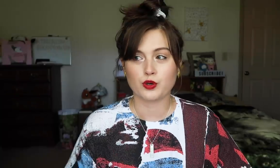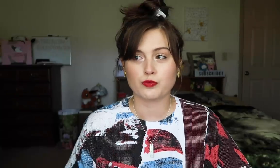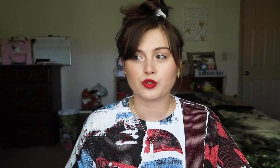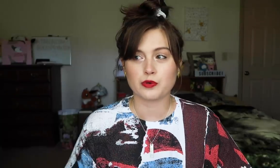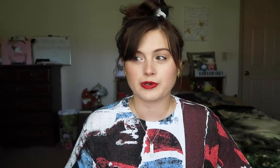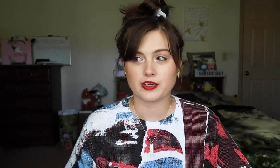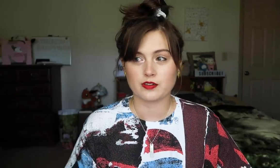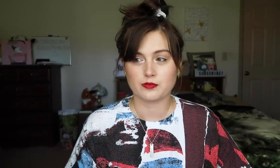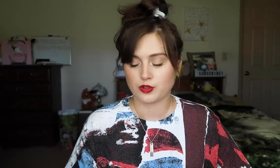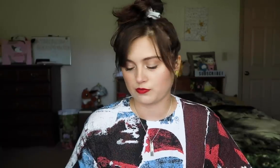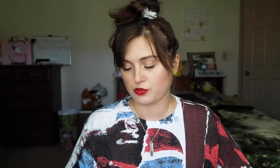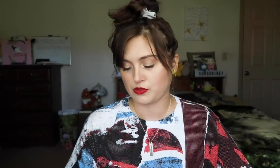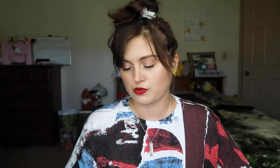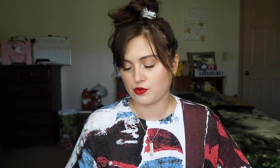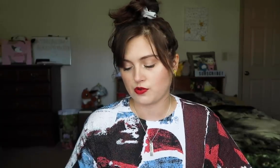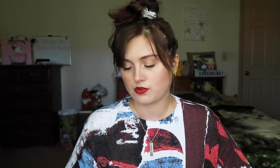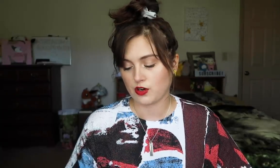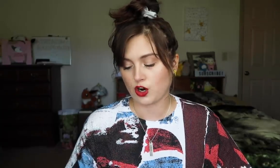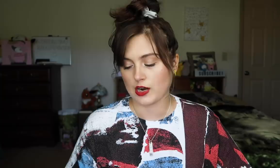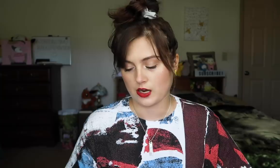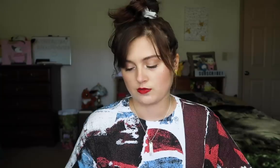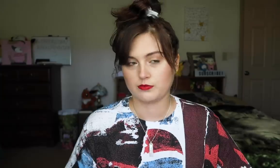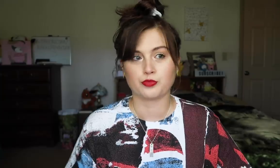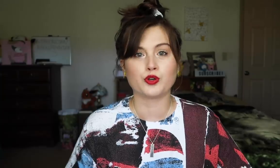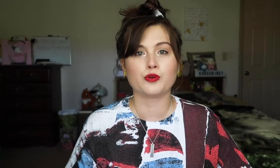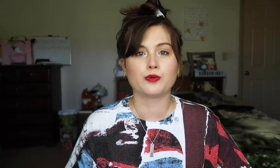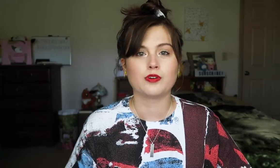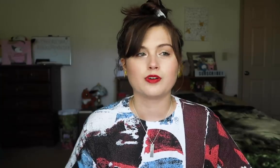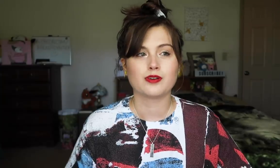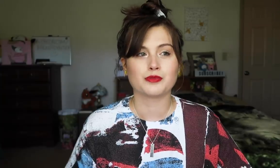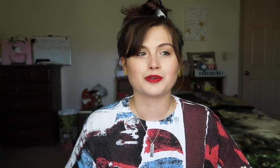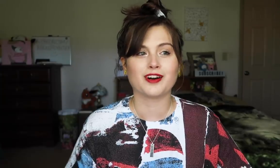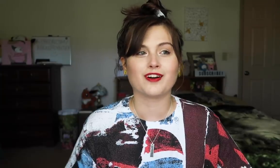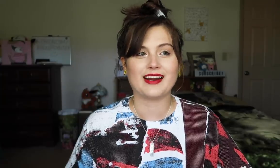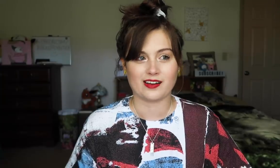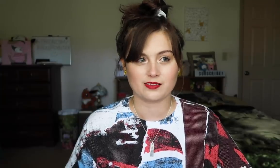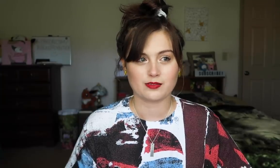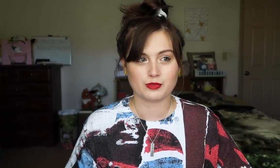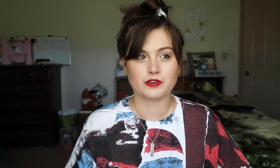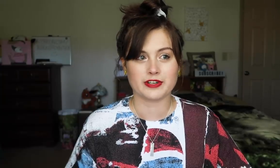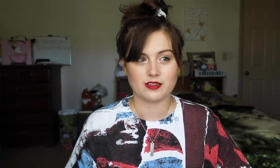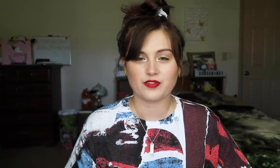Brew, brewery, brew, brew-ery. Brew, brew-er-ey. Brewery.